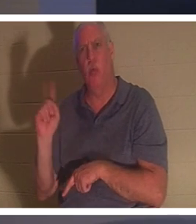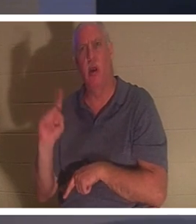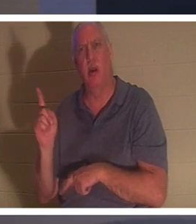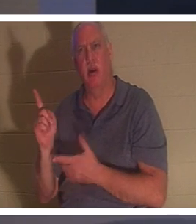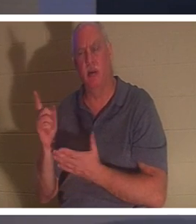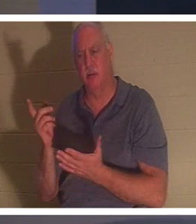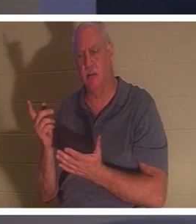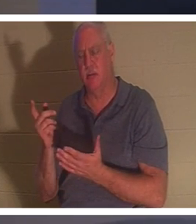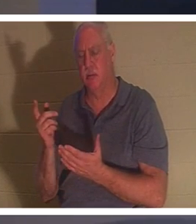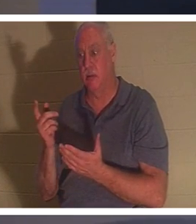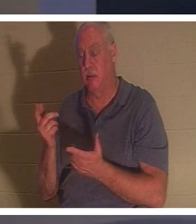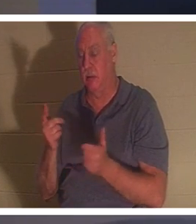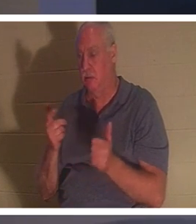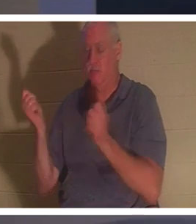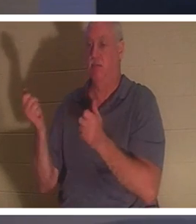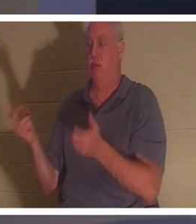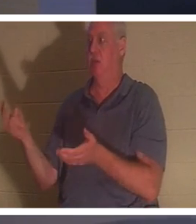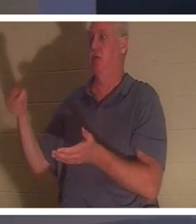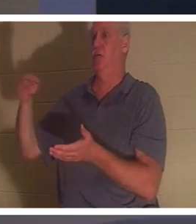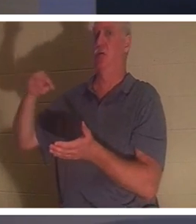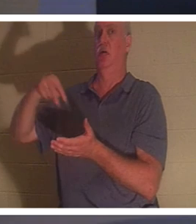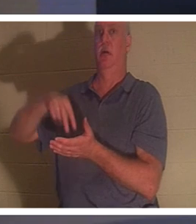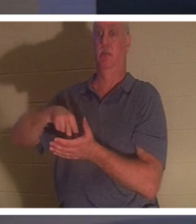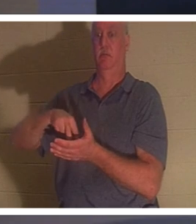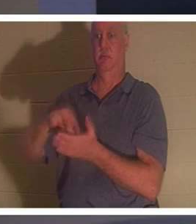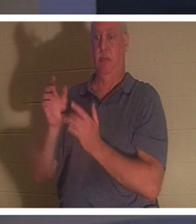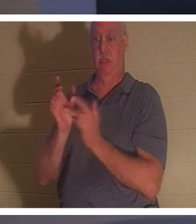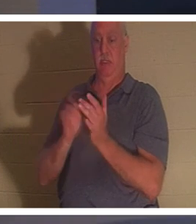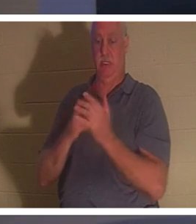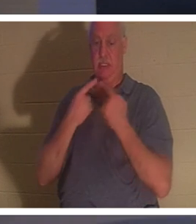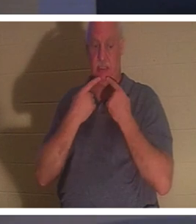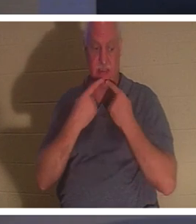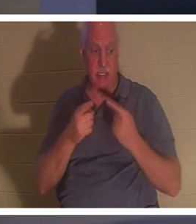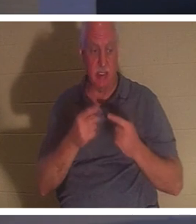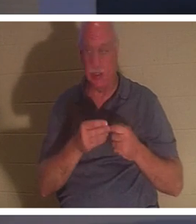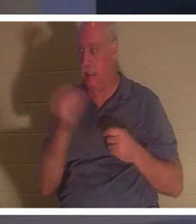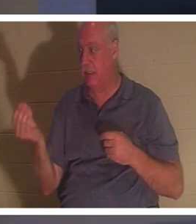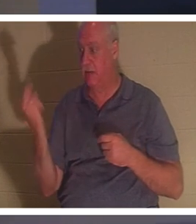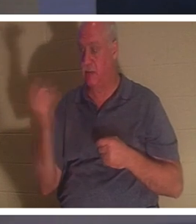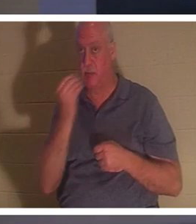she stood up. Then Jesus told them to give her something to eat. Her parents were astonished,